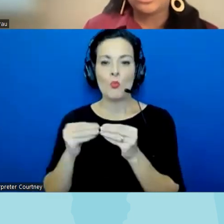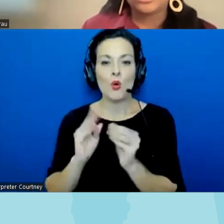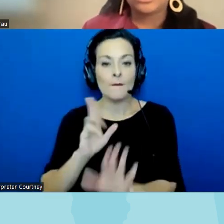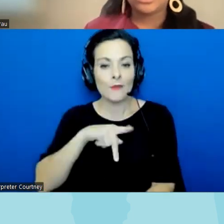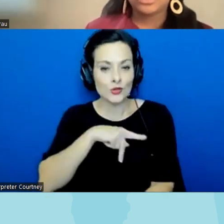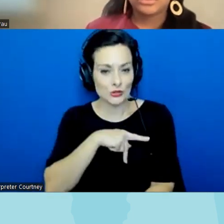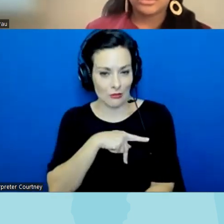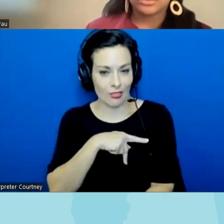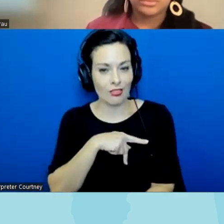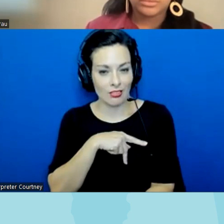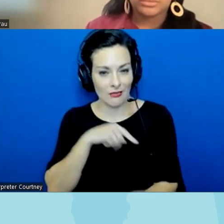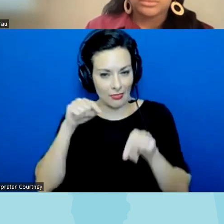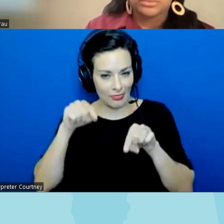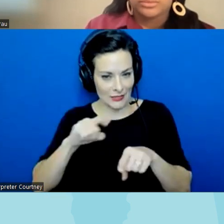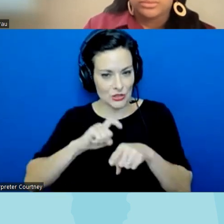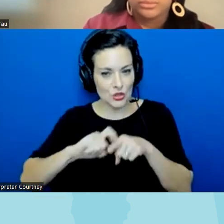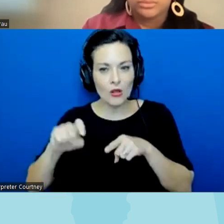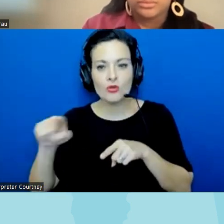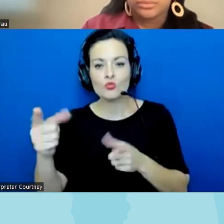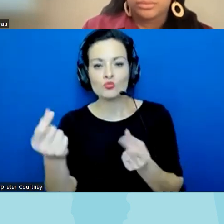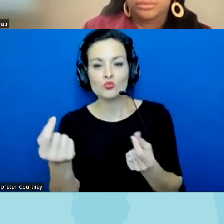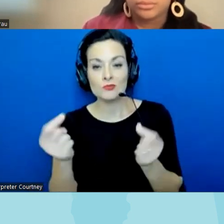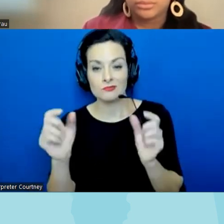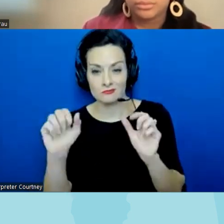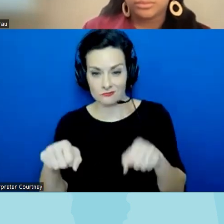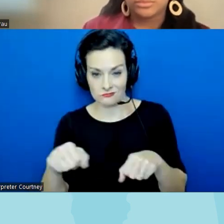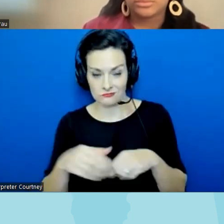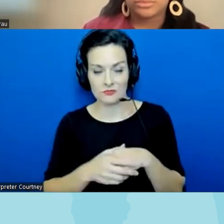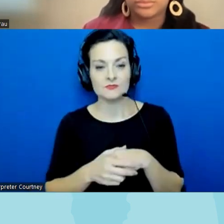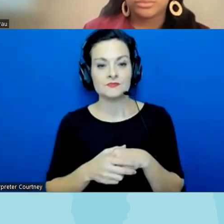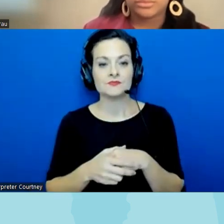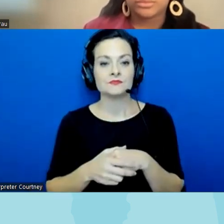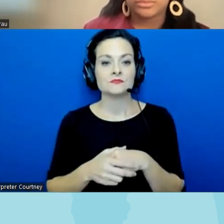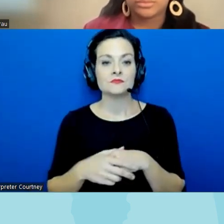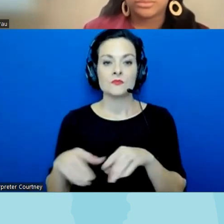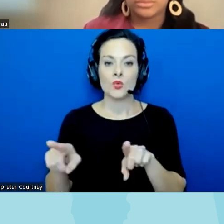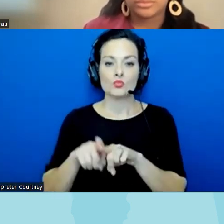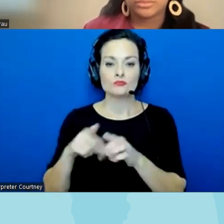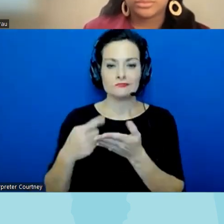how folks on this call can take action um and then um you know we can talk about some um some of the